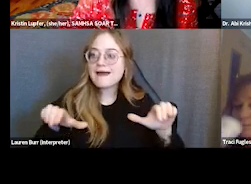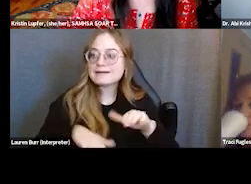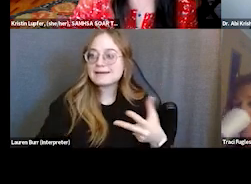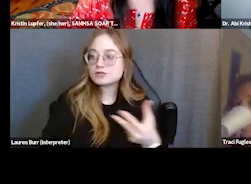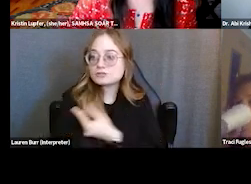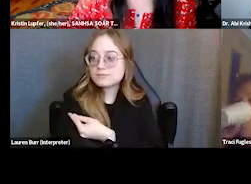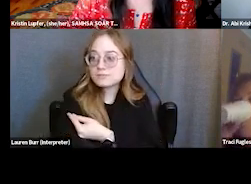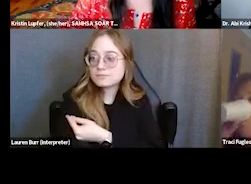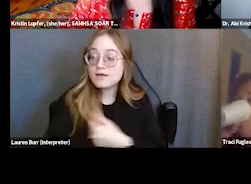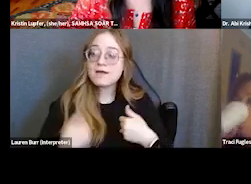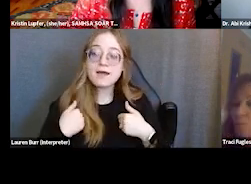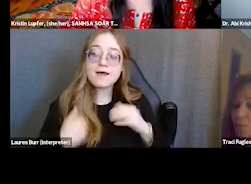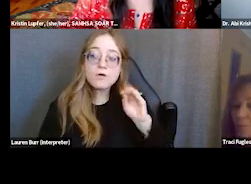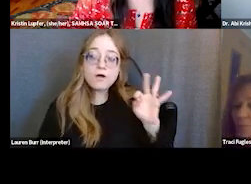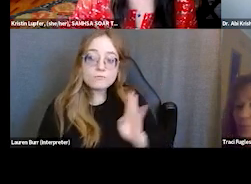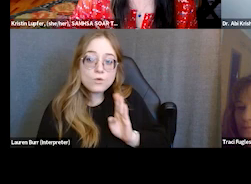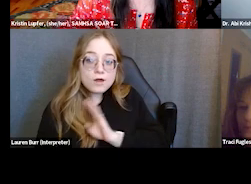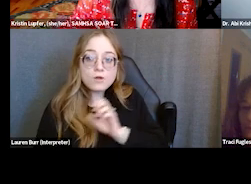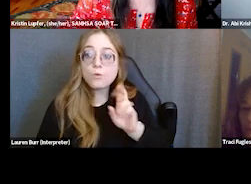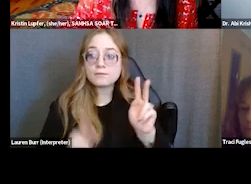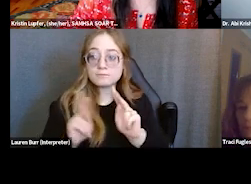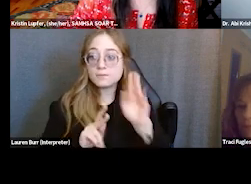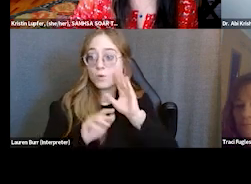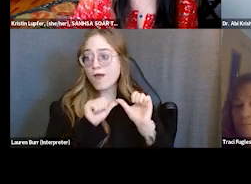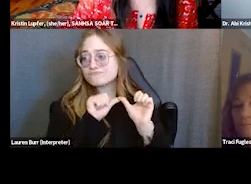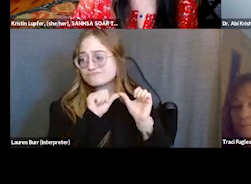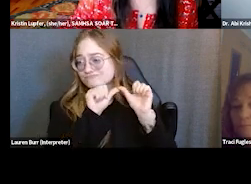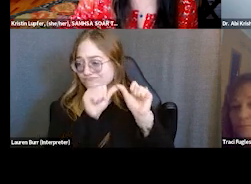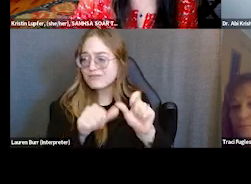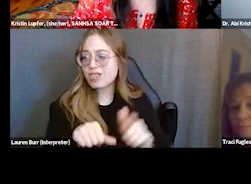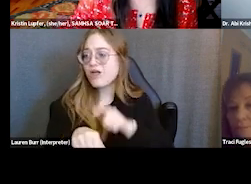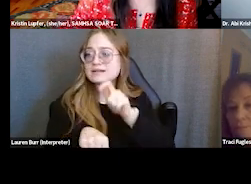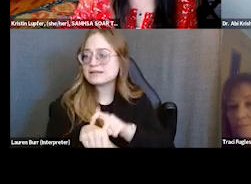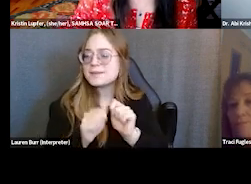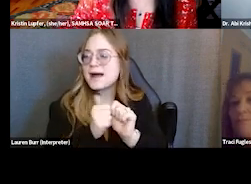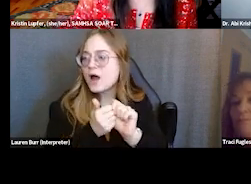or if folks are on for a long period of time, how that works.